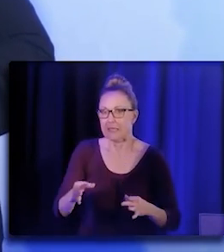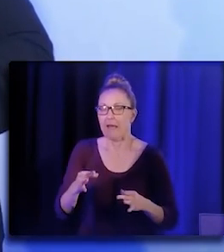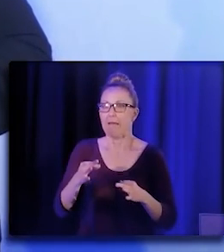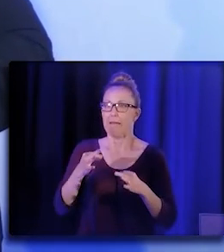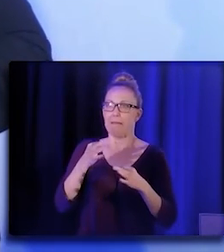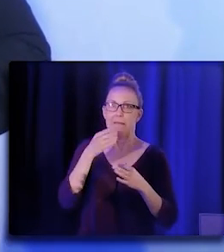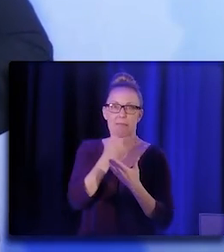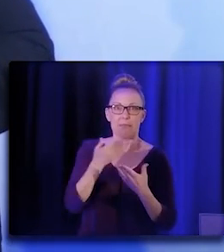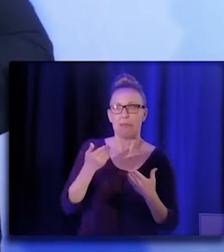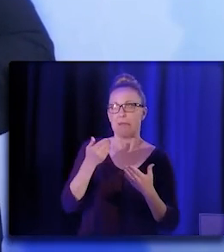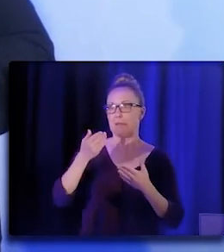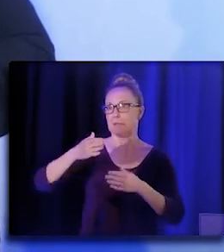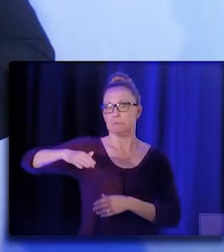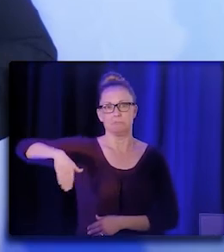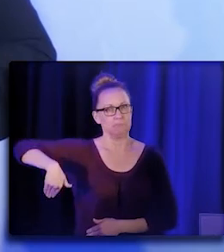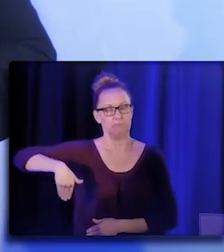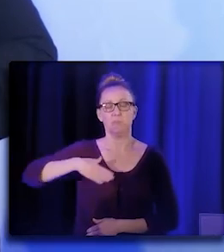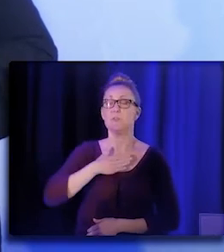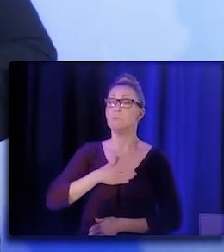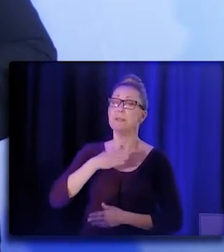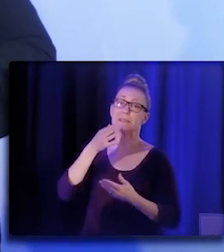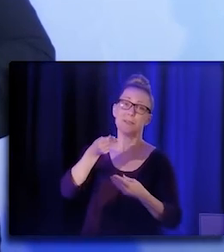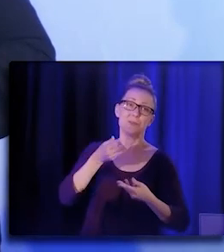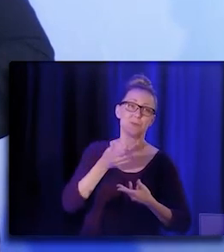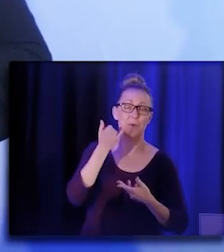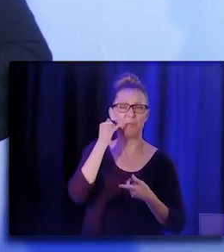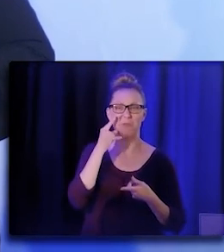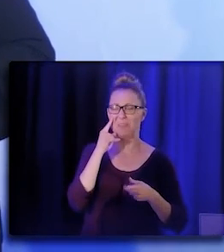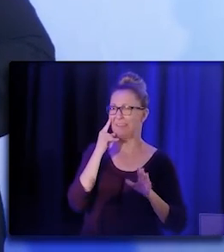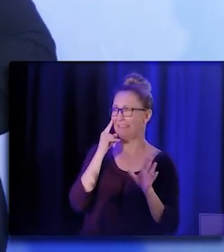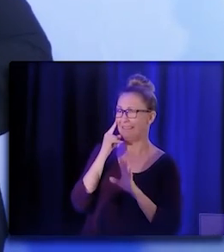So please do tell us how we're doing, tell us how to do it